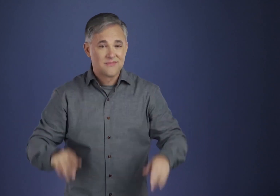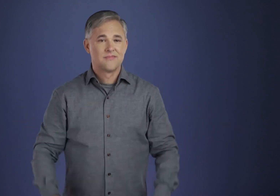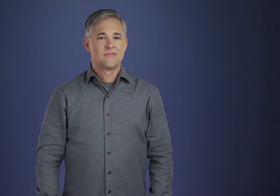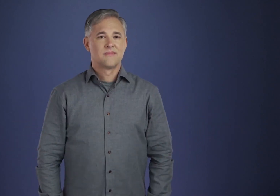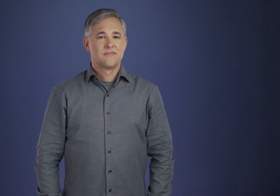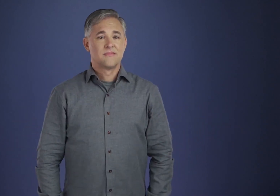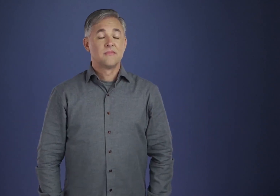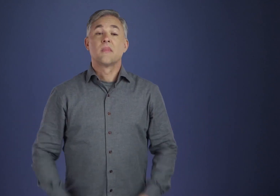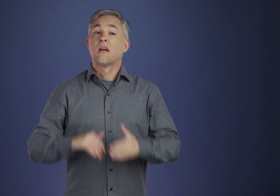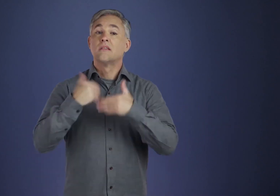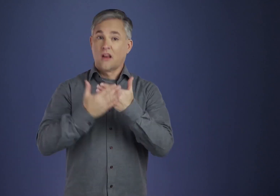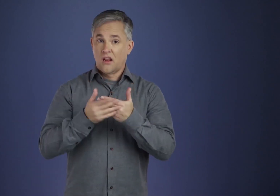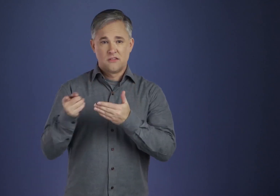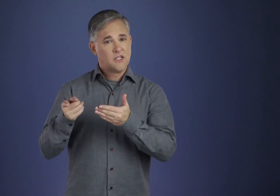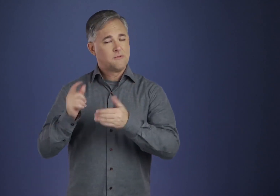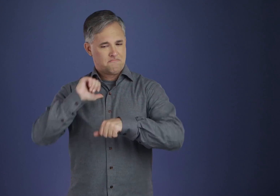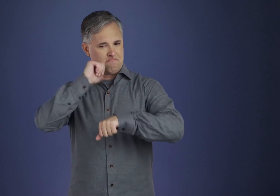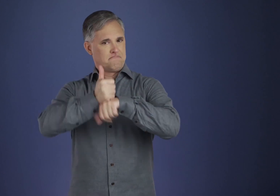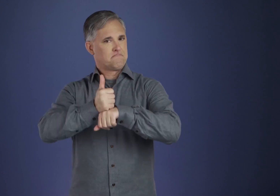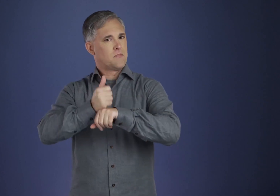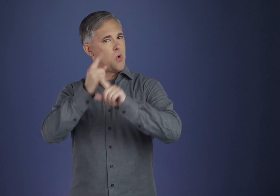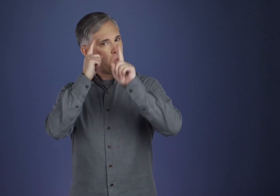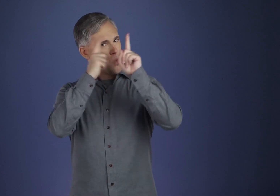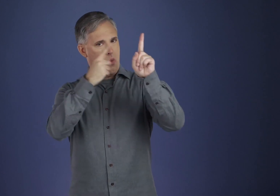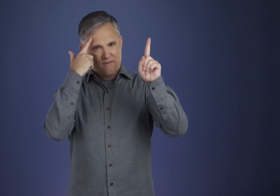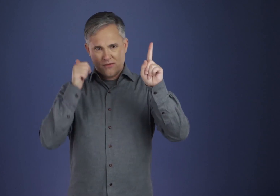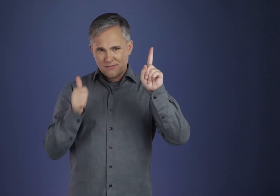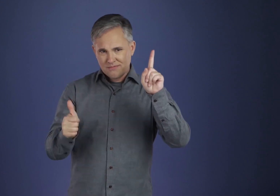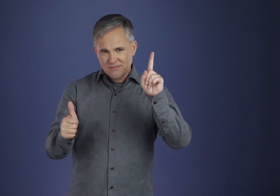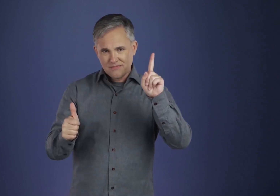Next came the expression of an aspiration